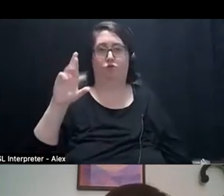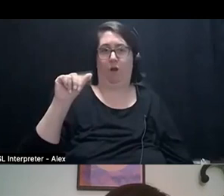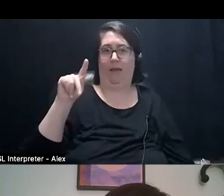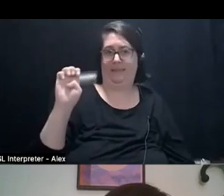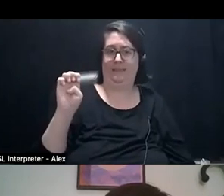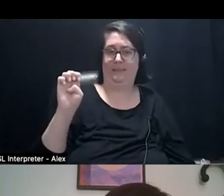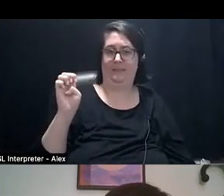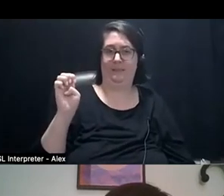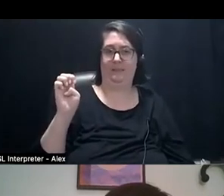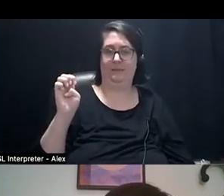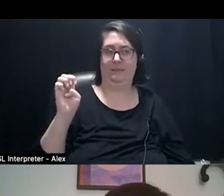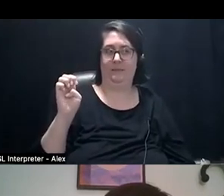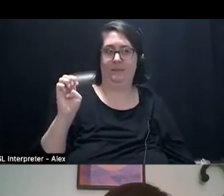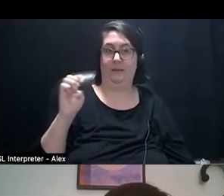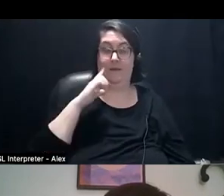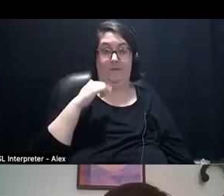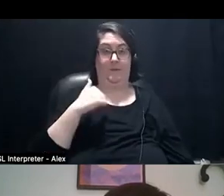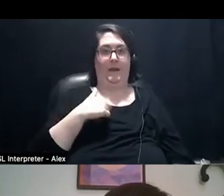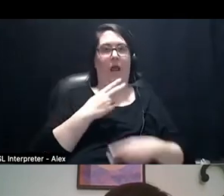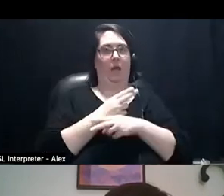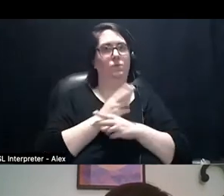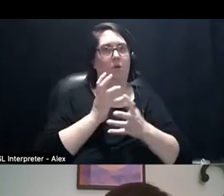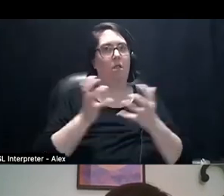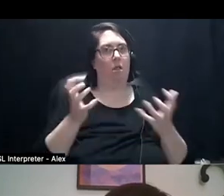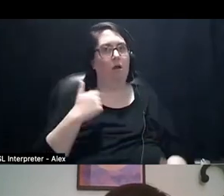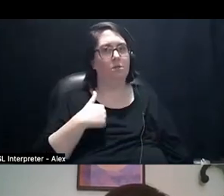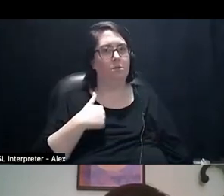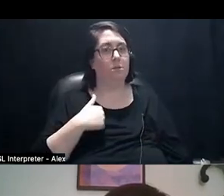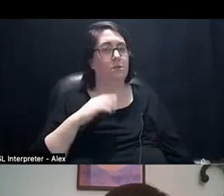that I think I found myself using so much in some really fucked up jobs.